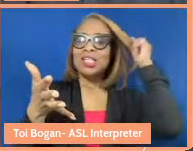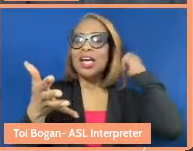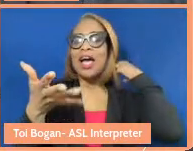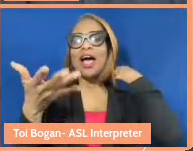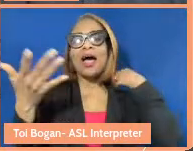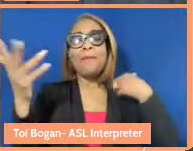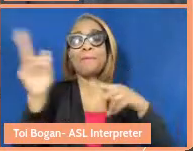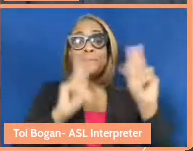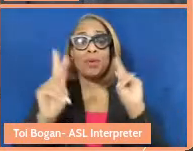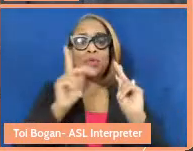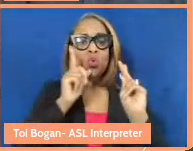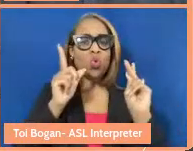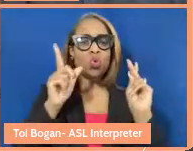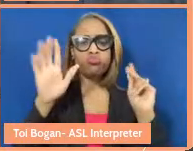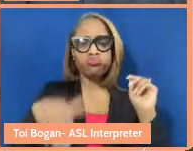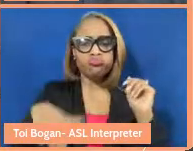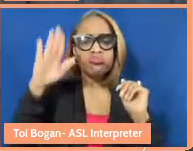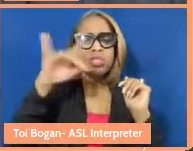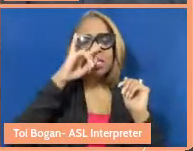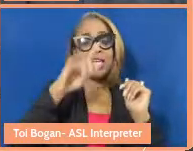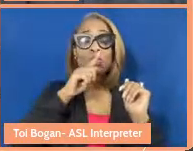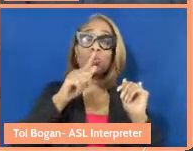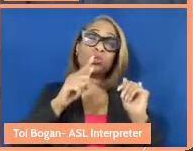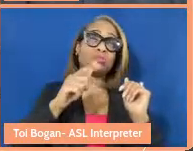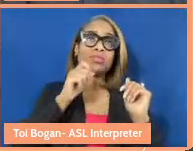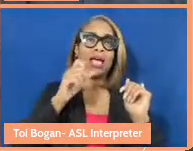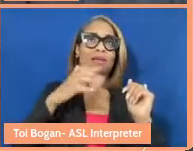people who had raised kids that weren't necessarily their own biological children,